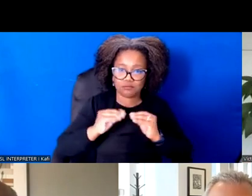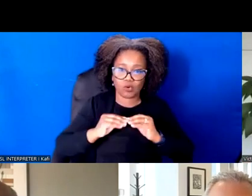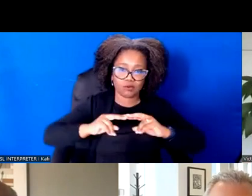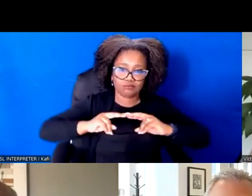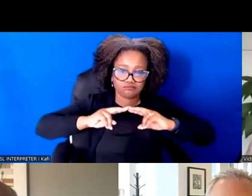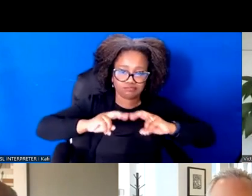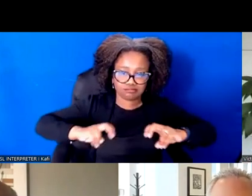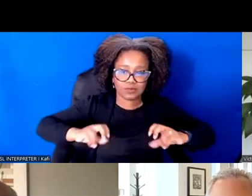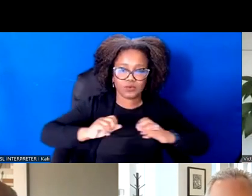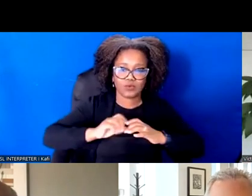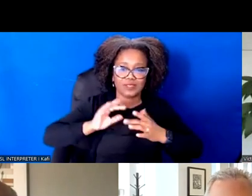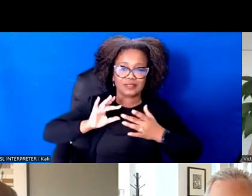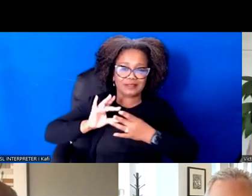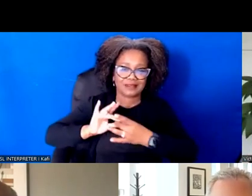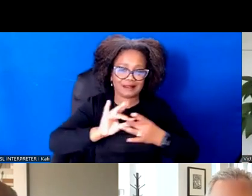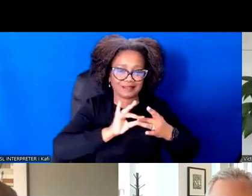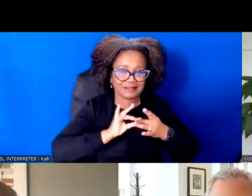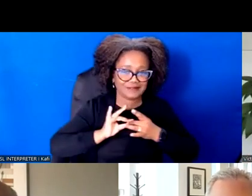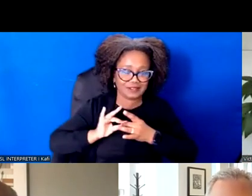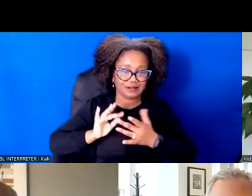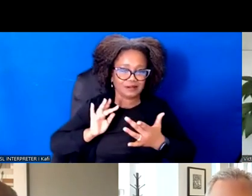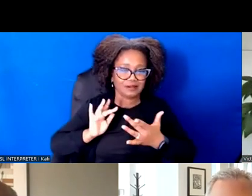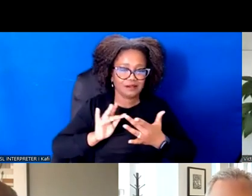connectivity of all those different pieces that you each have talked about.